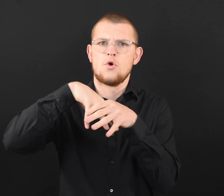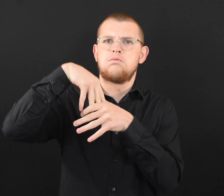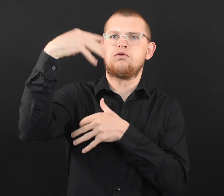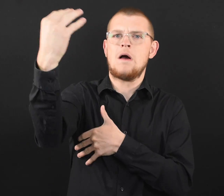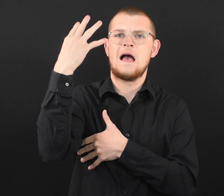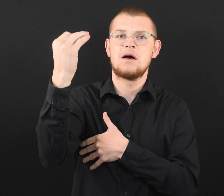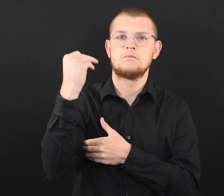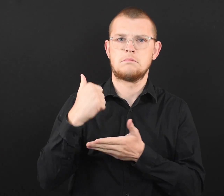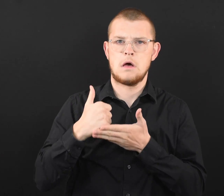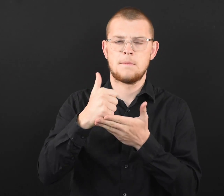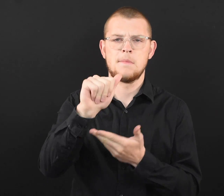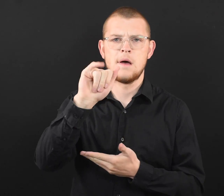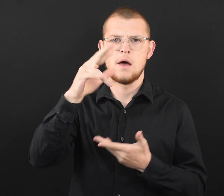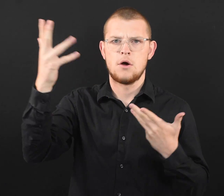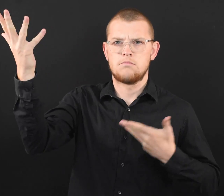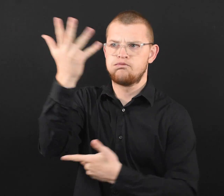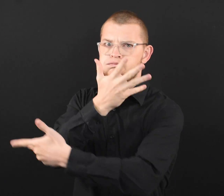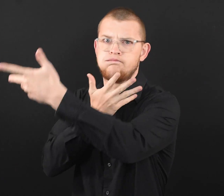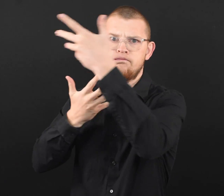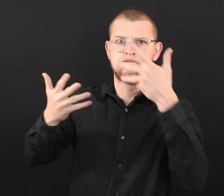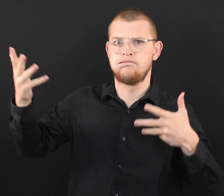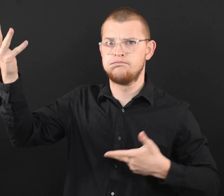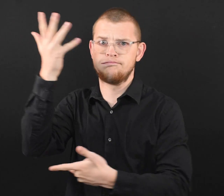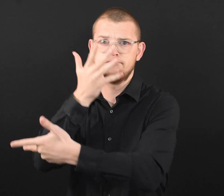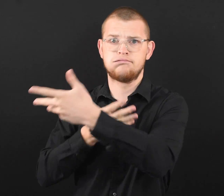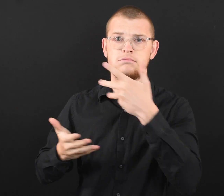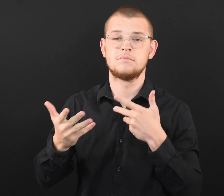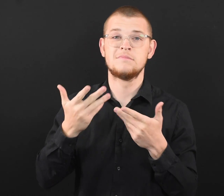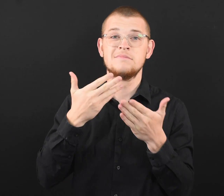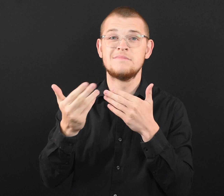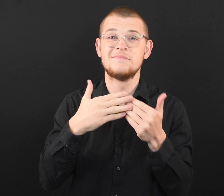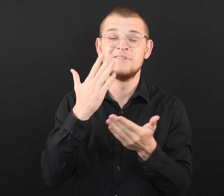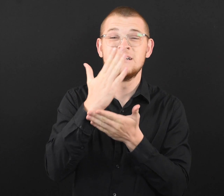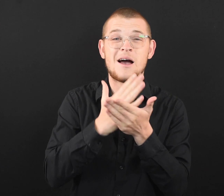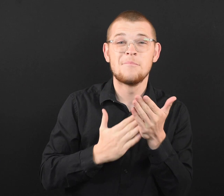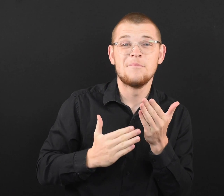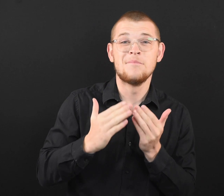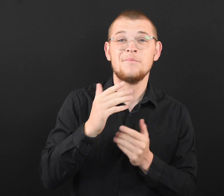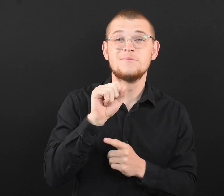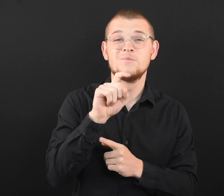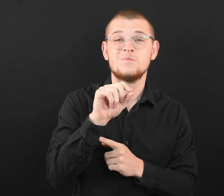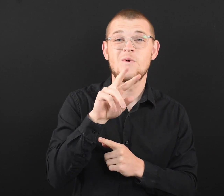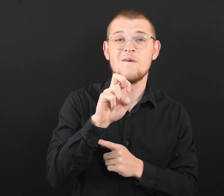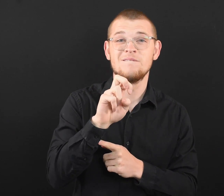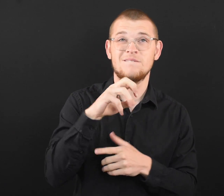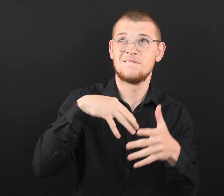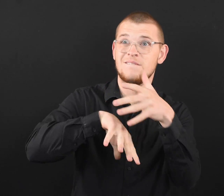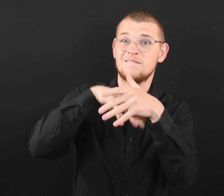air outside. Although some stove exhaust fans don’t send the air to the outside,